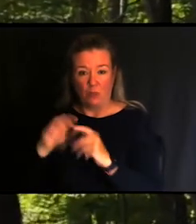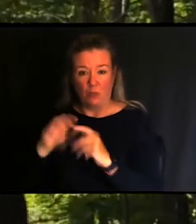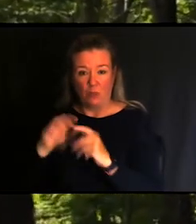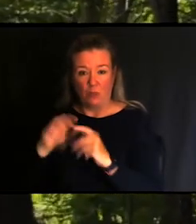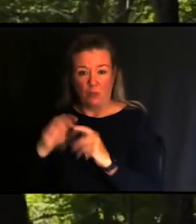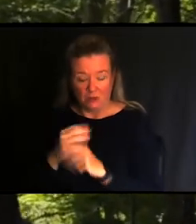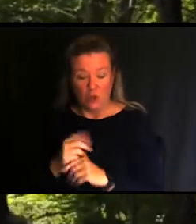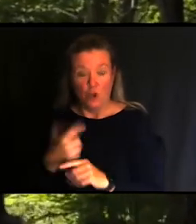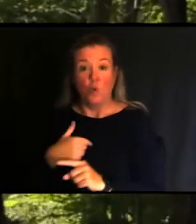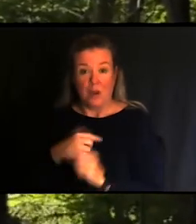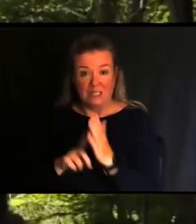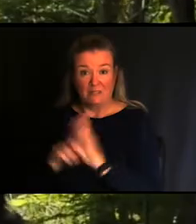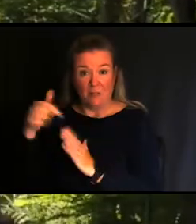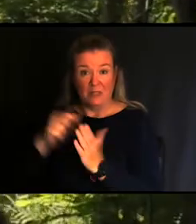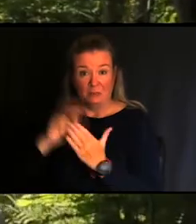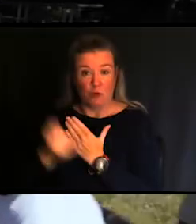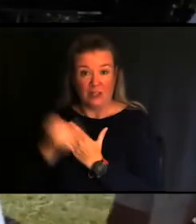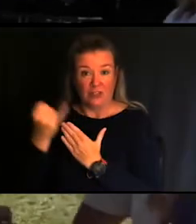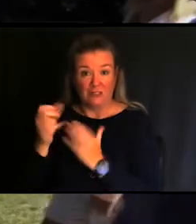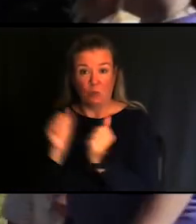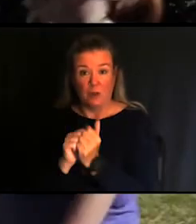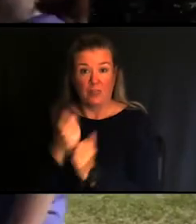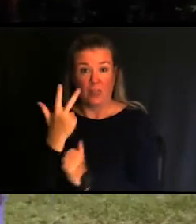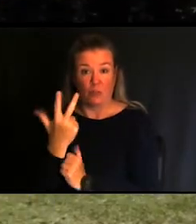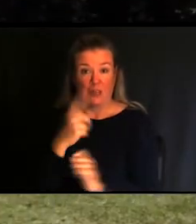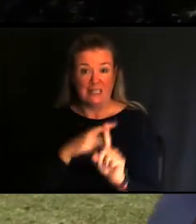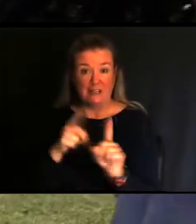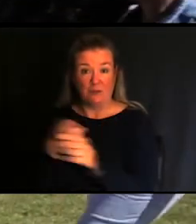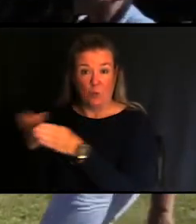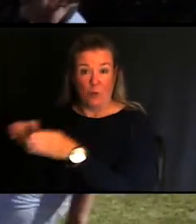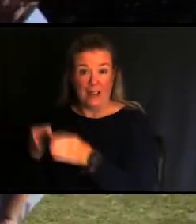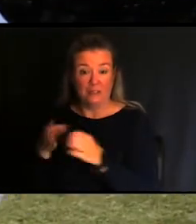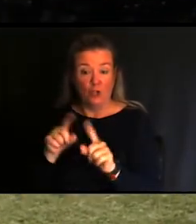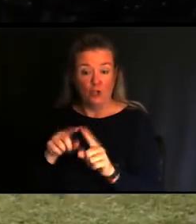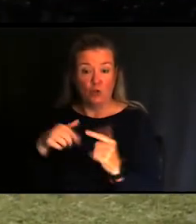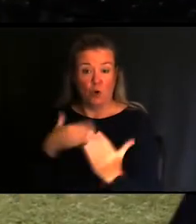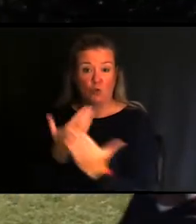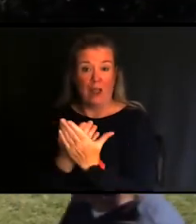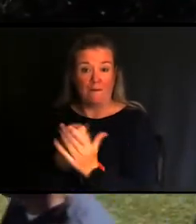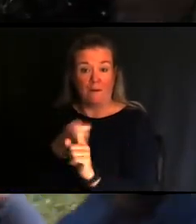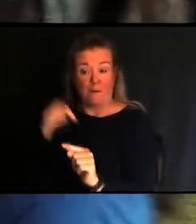We developed this project with three different ways to get from the arrival point, from the